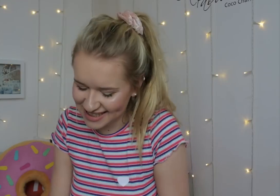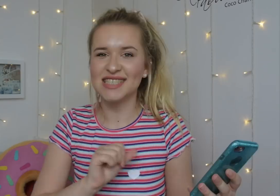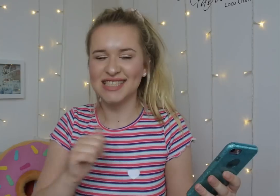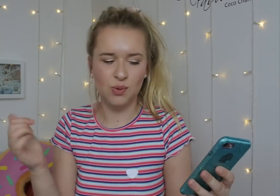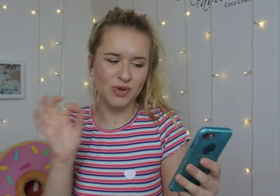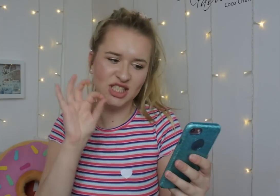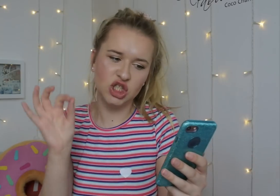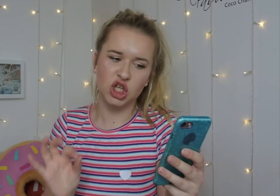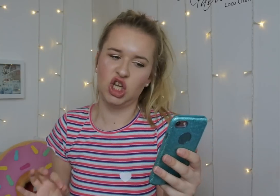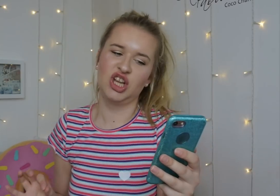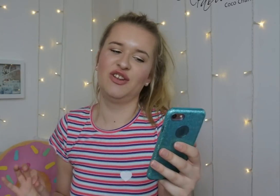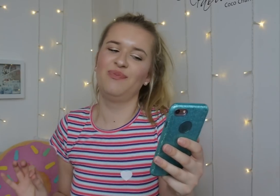Next question...